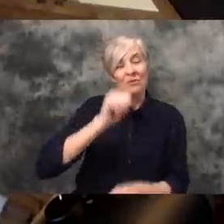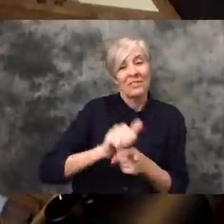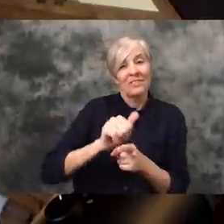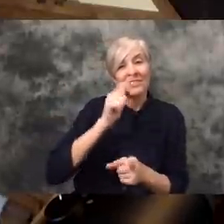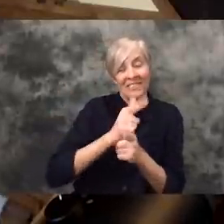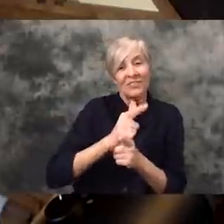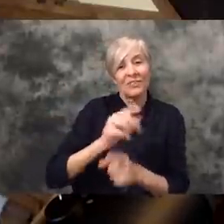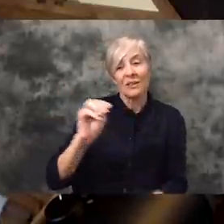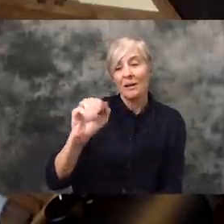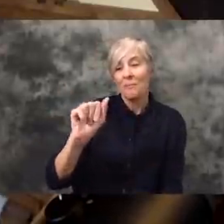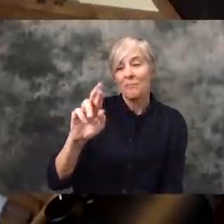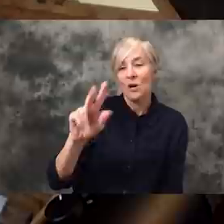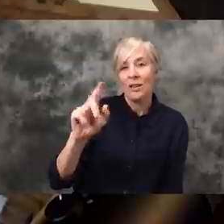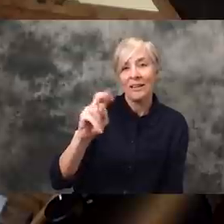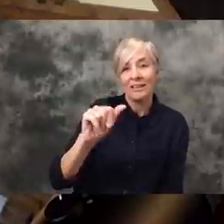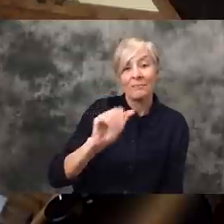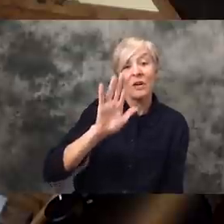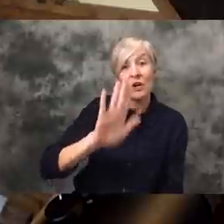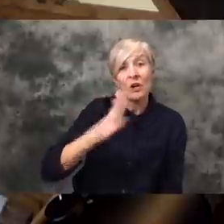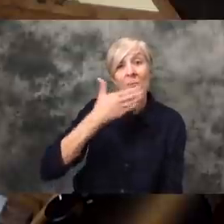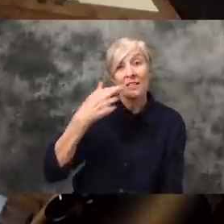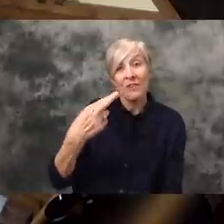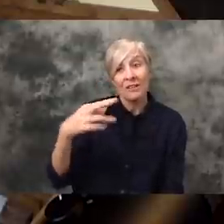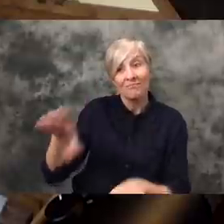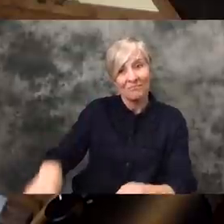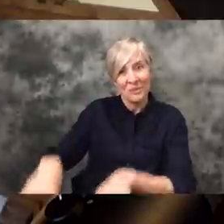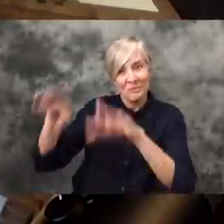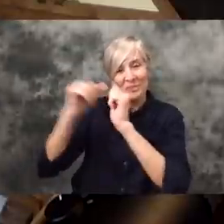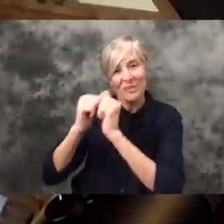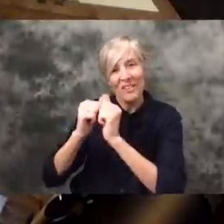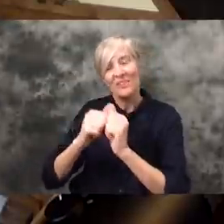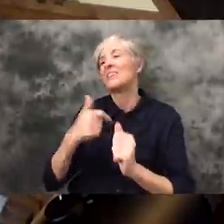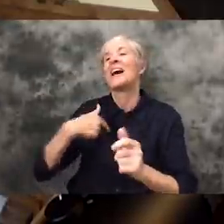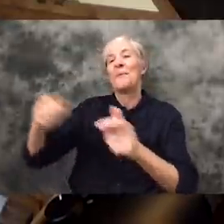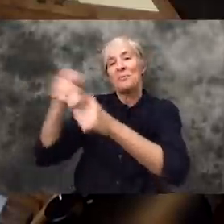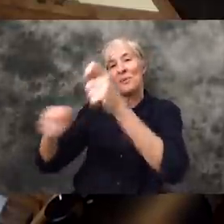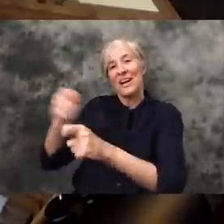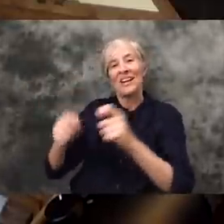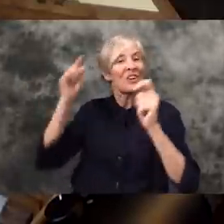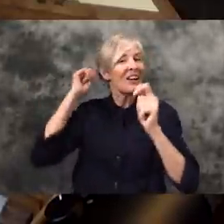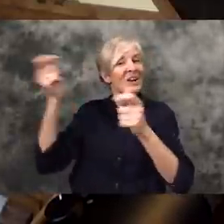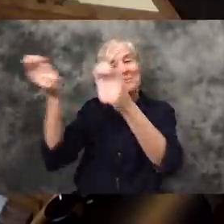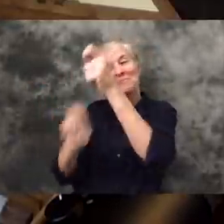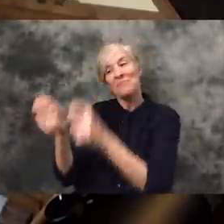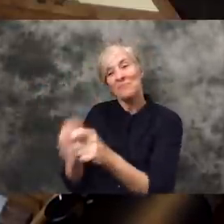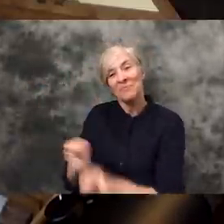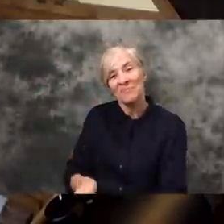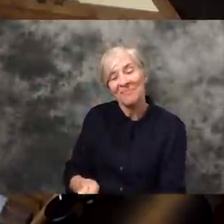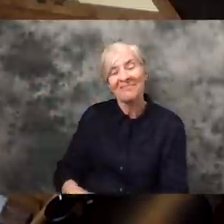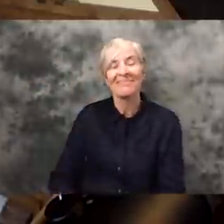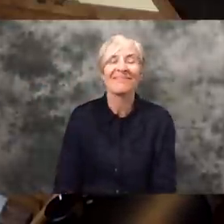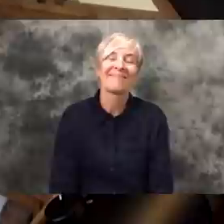my little sister Marlena's best friend growing up and I used to braid her hair